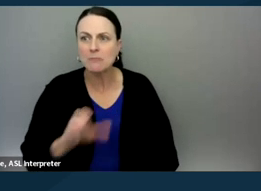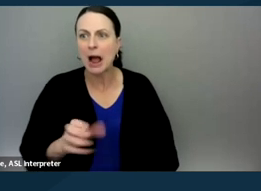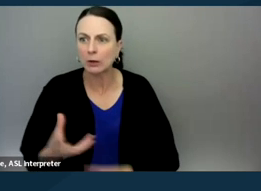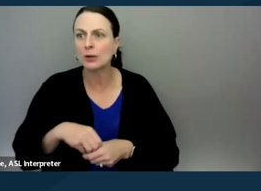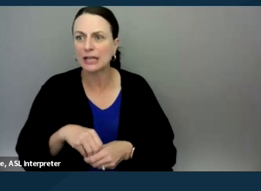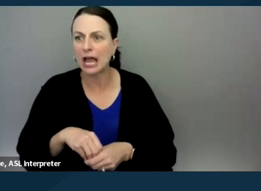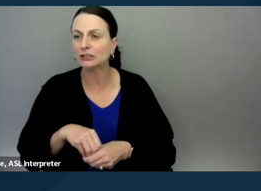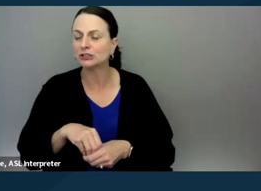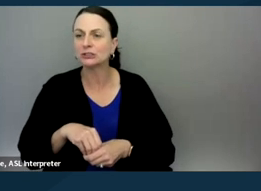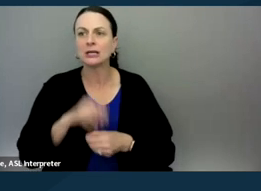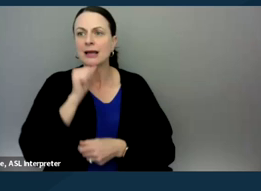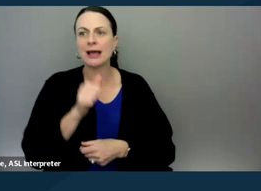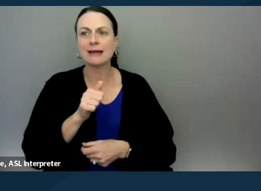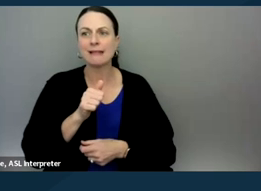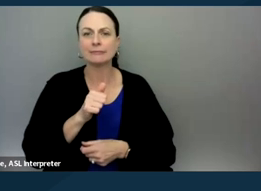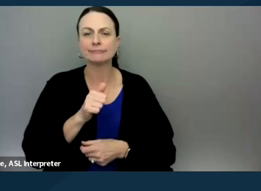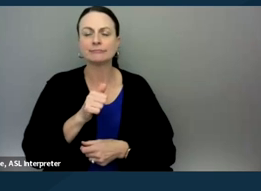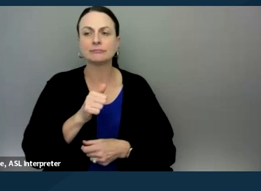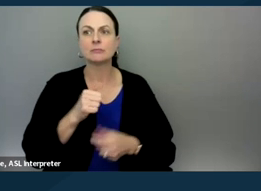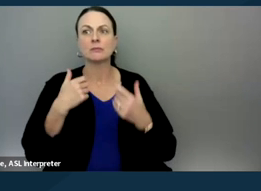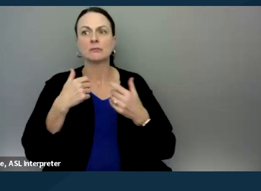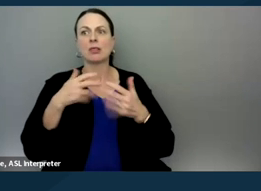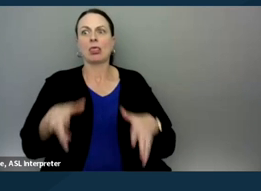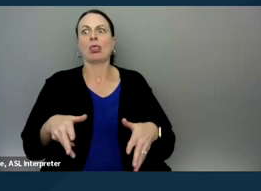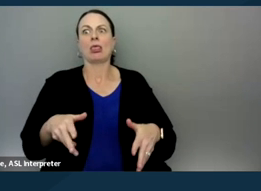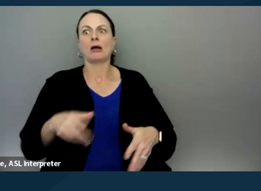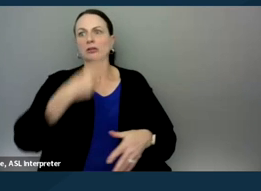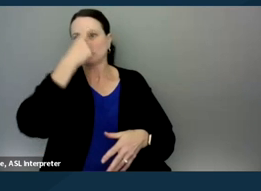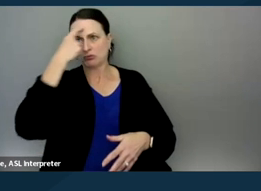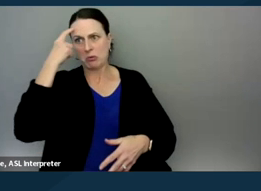and not left basically traumatized by the whole system.